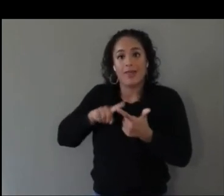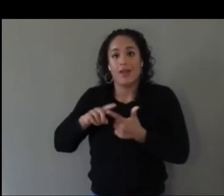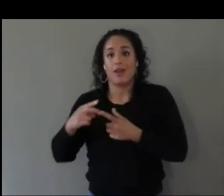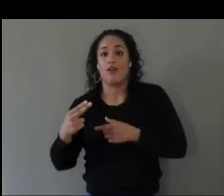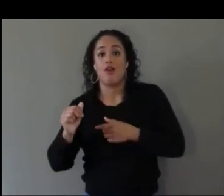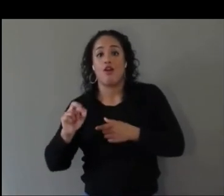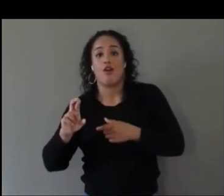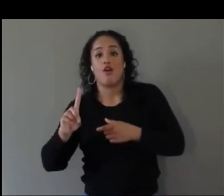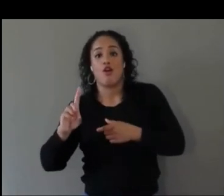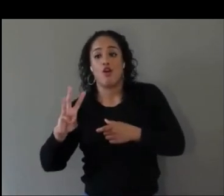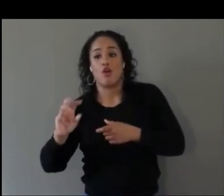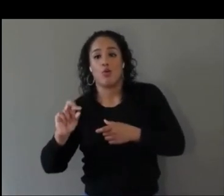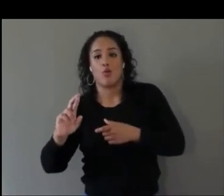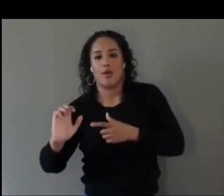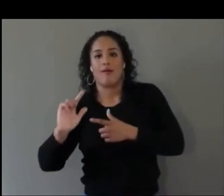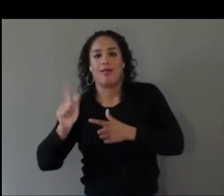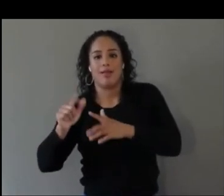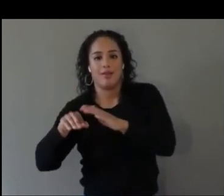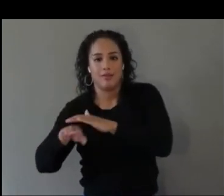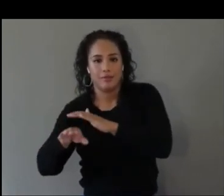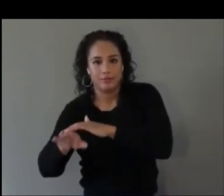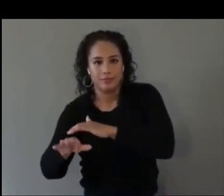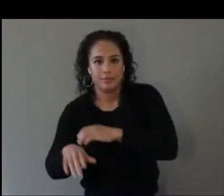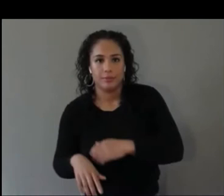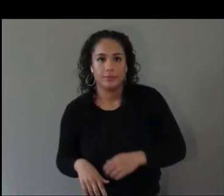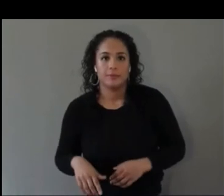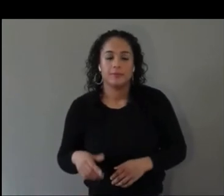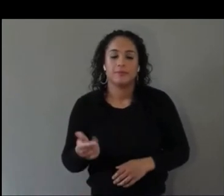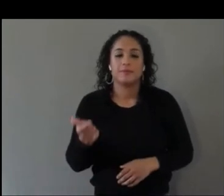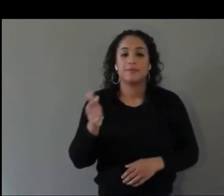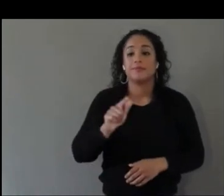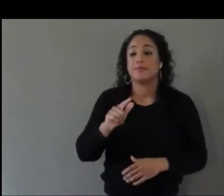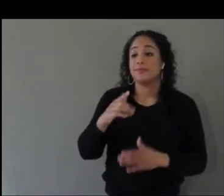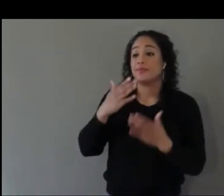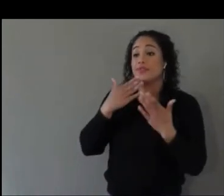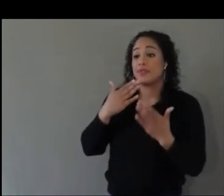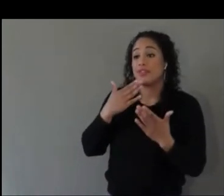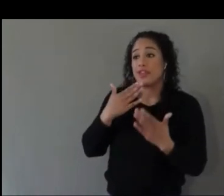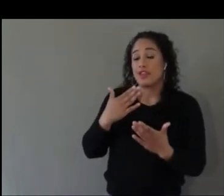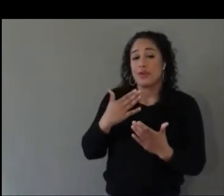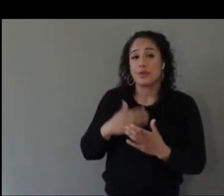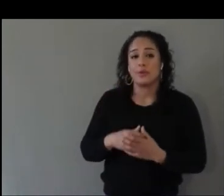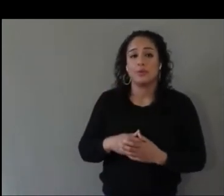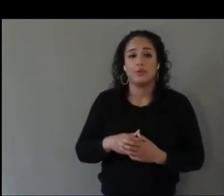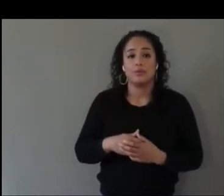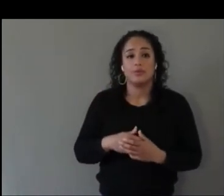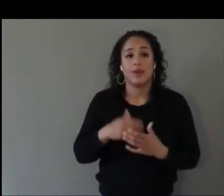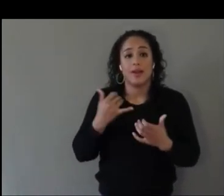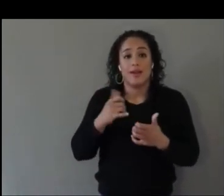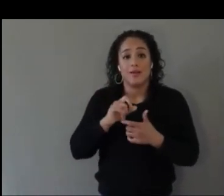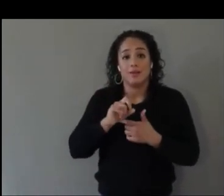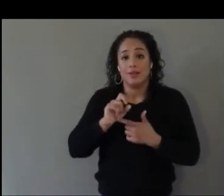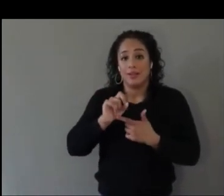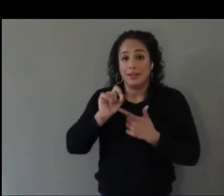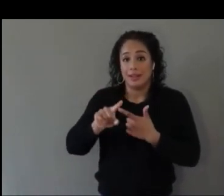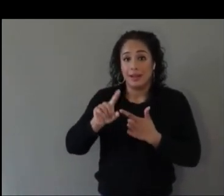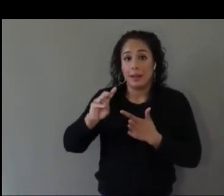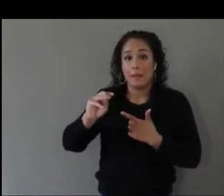developed. Great, thank you. I’m going to send the second question to Mari.